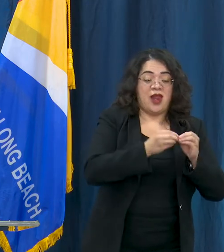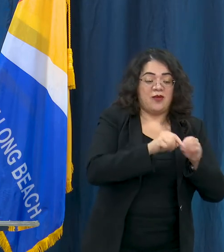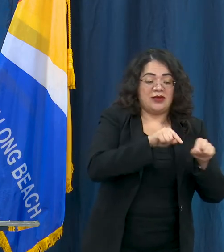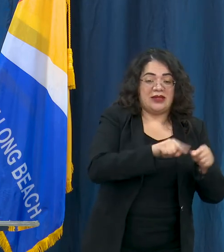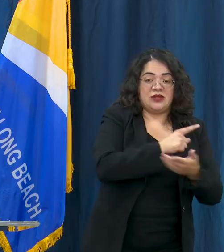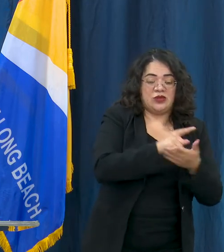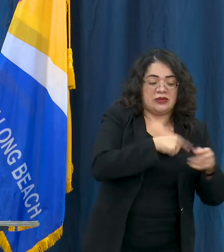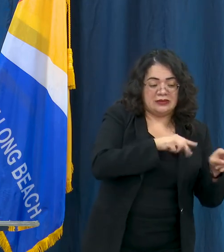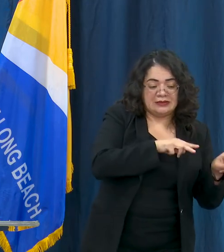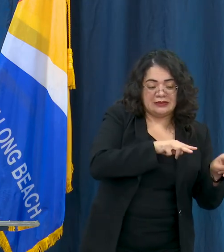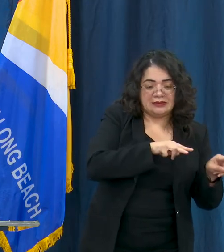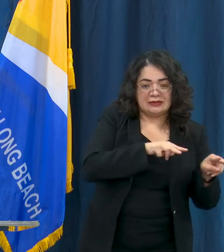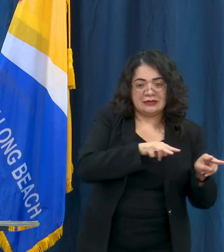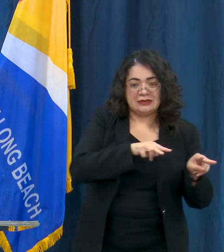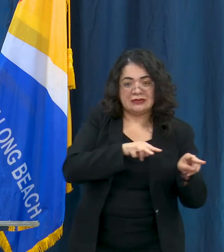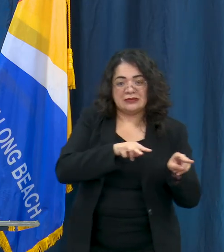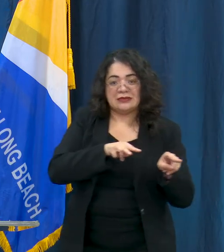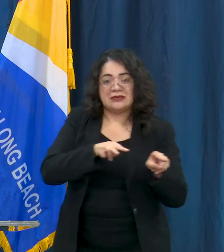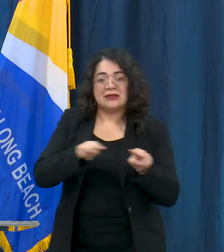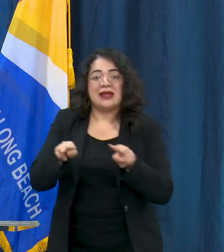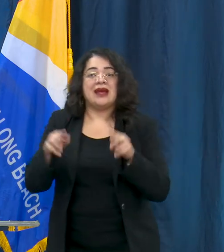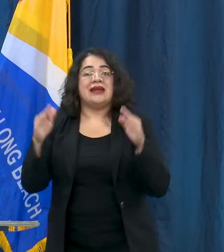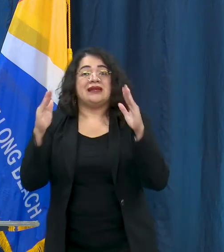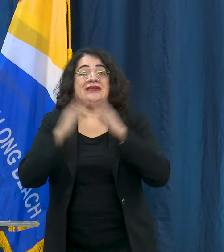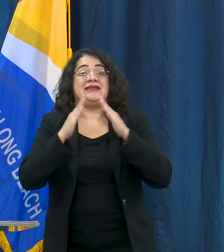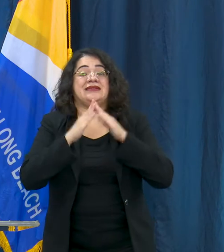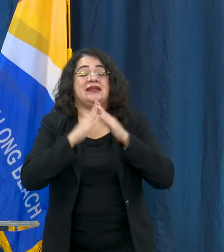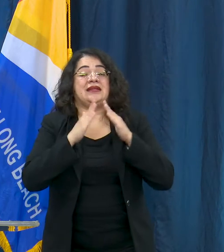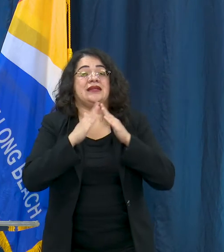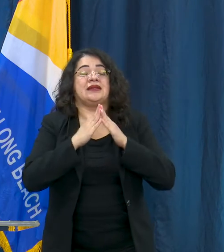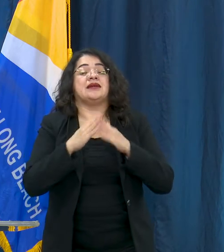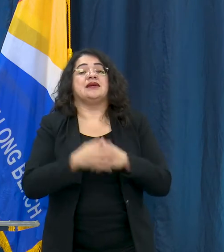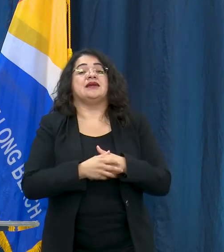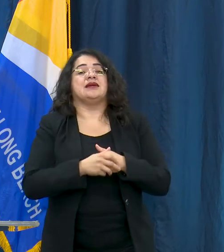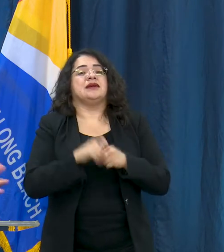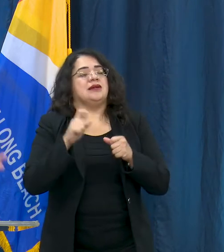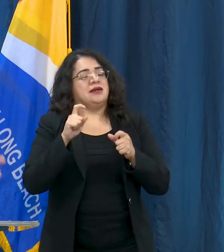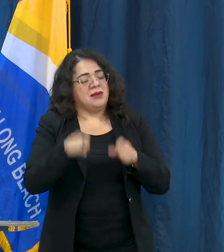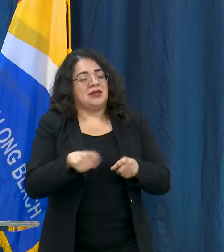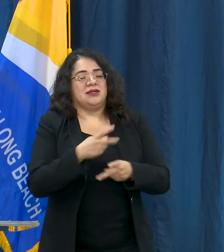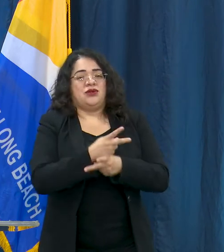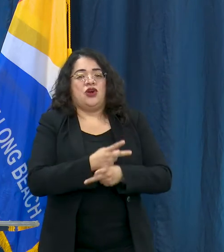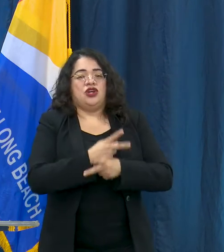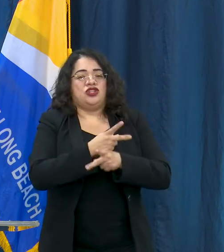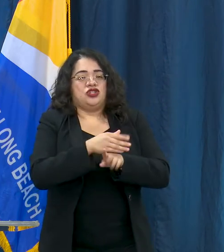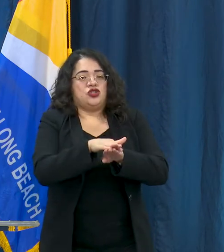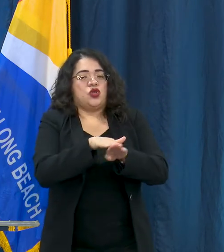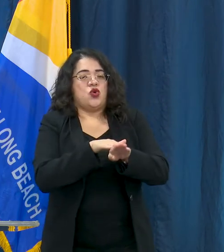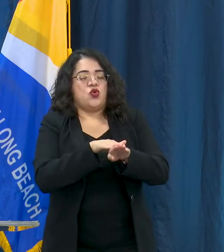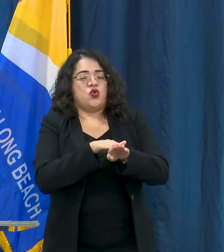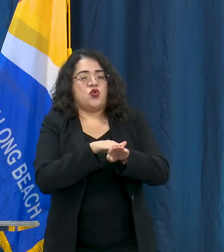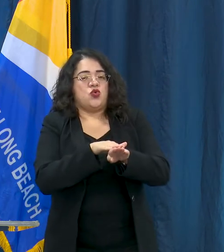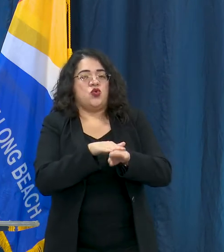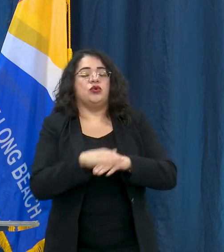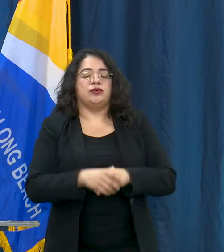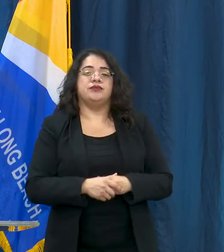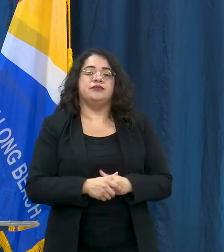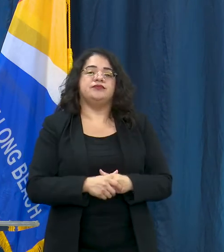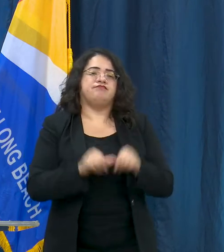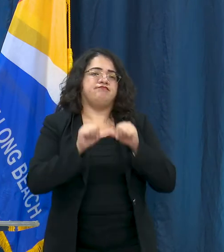I think that the the city has been much more cautious and slow in those reopenings and we'll continue to do so and we